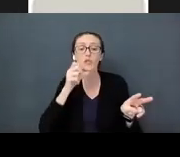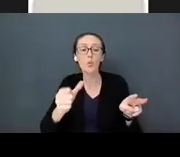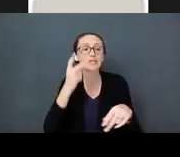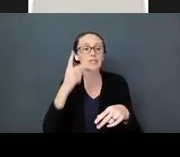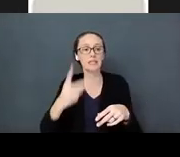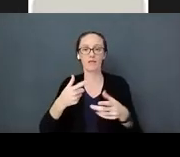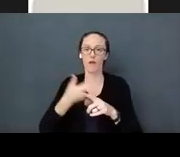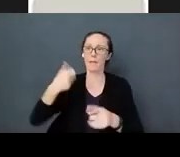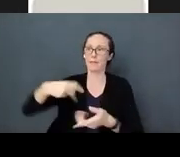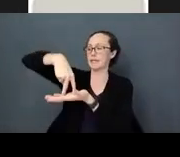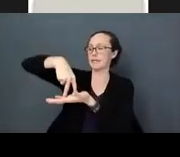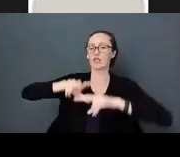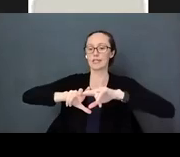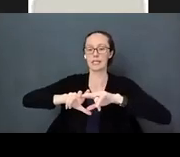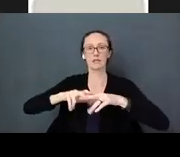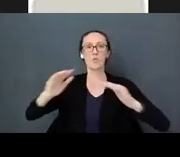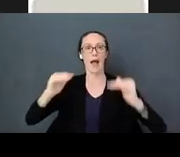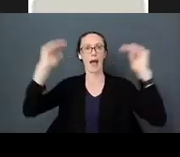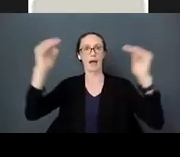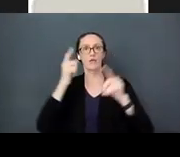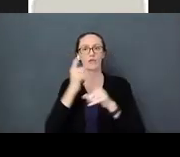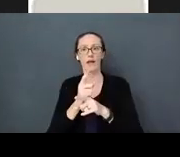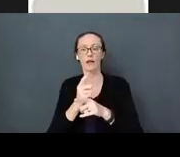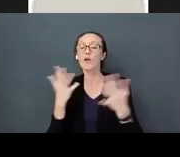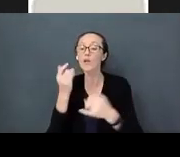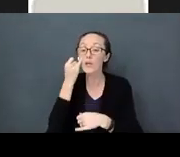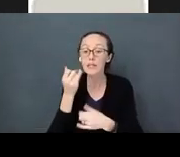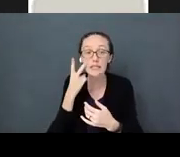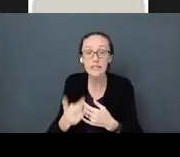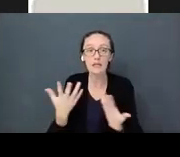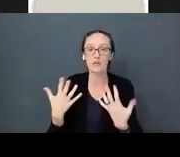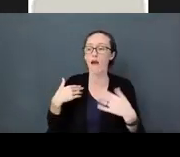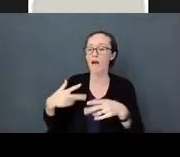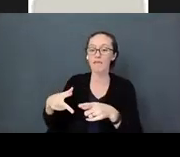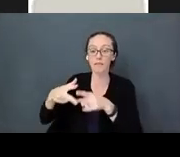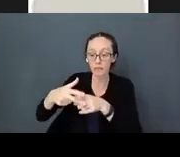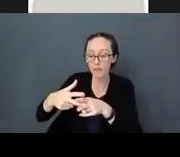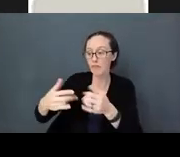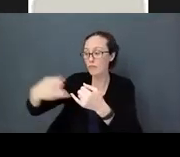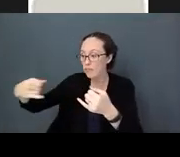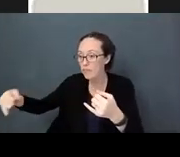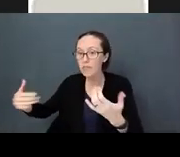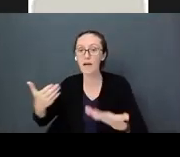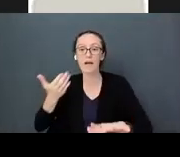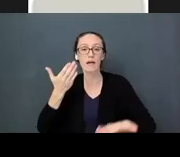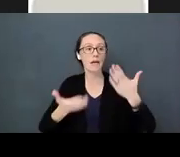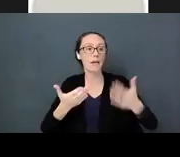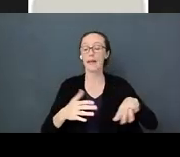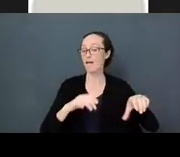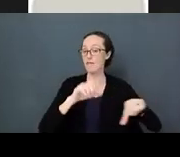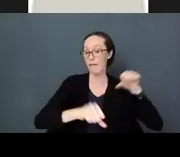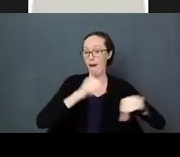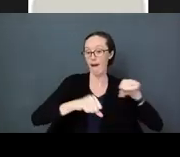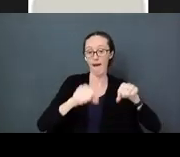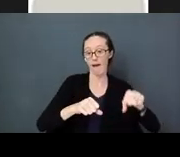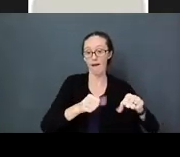electrical outlets, purses, boxes, a pedal on your stationary bike - all those things are